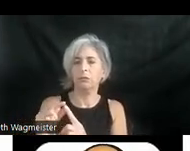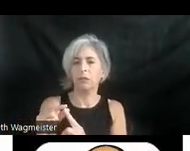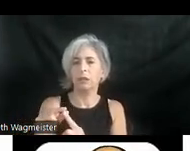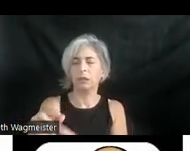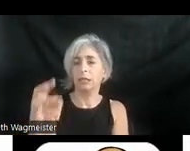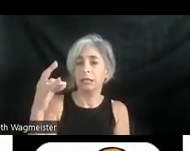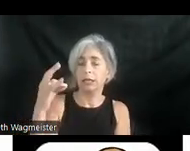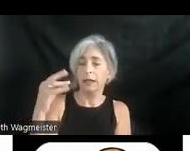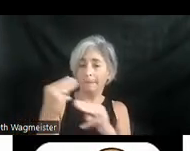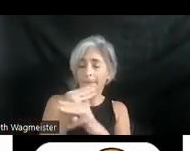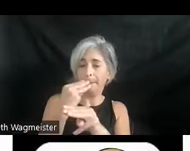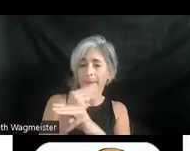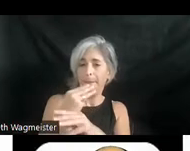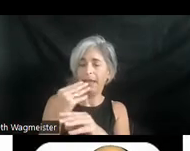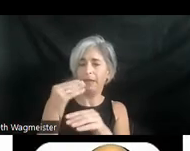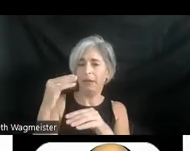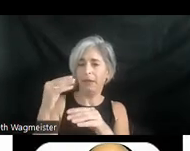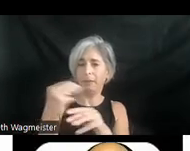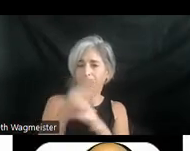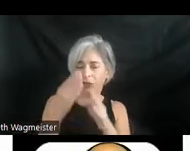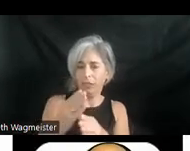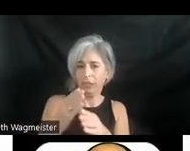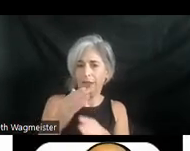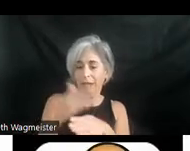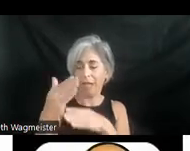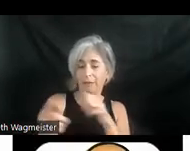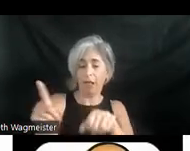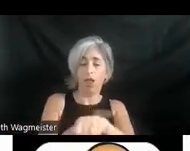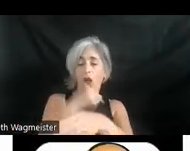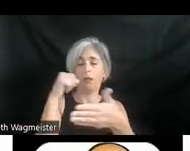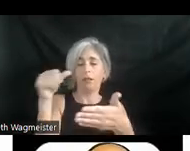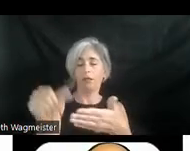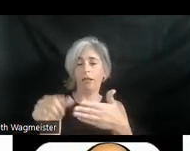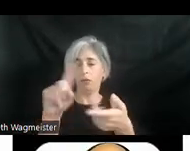philosopher once said at the end of a long letter to a friend he said, forgive me I've